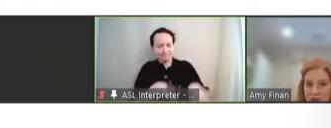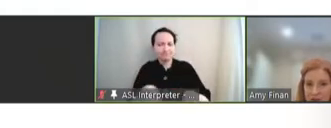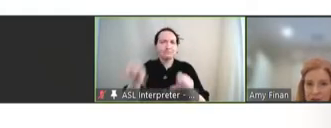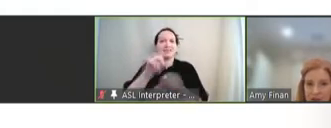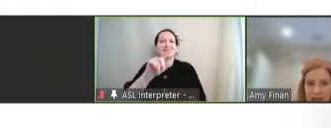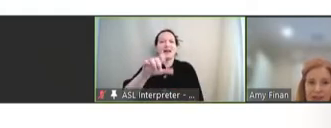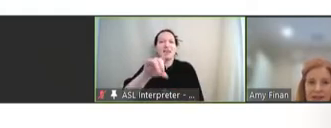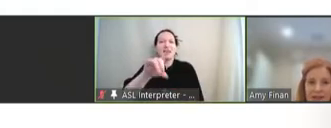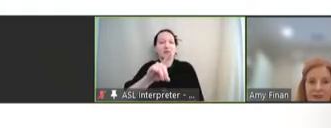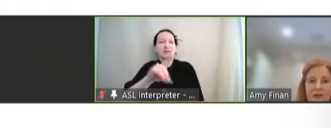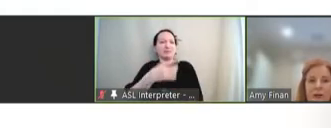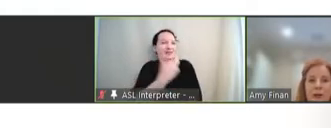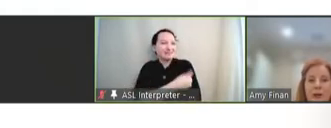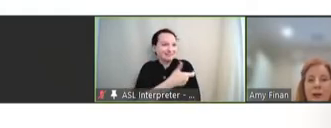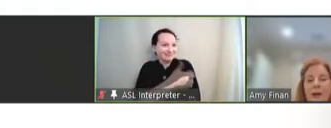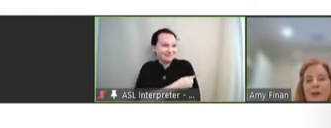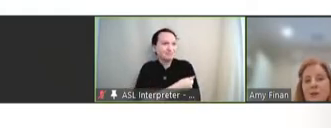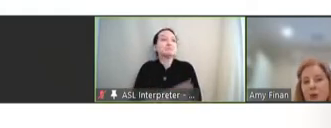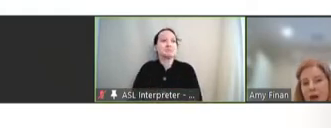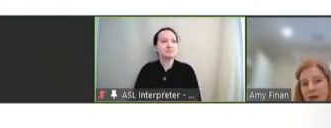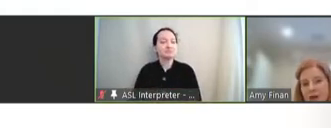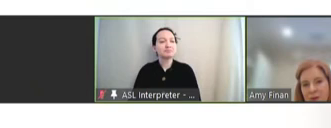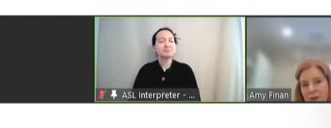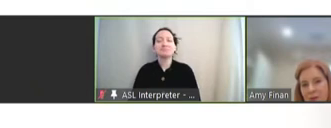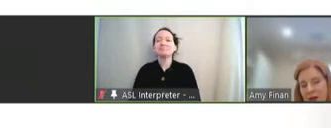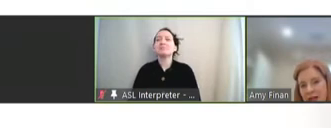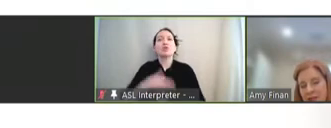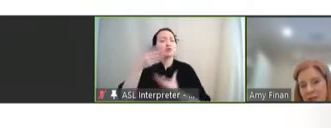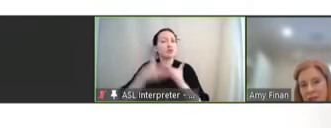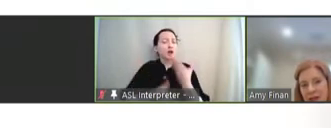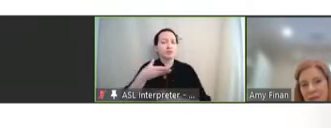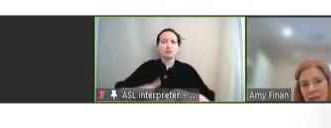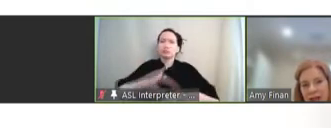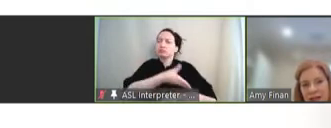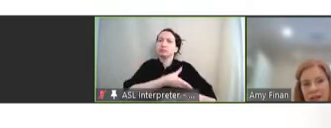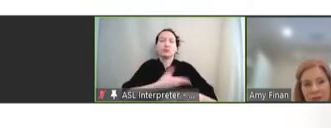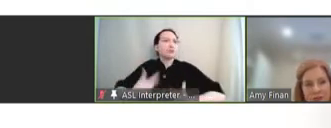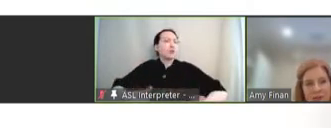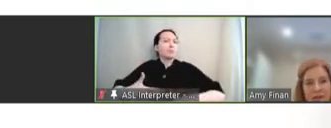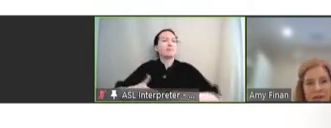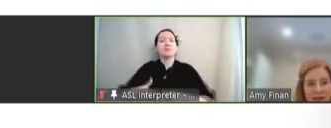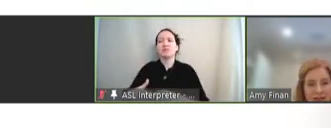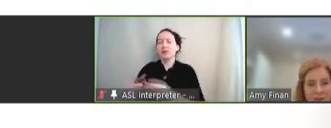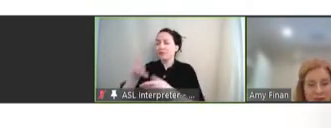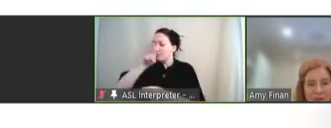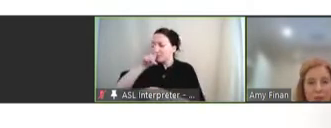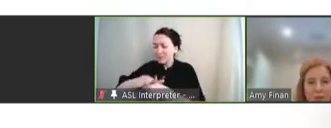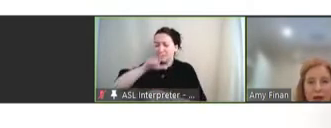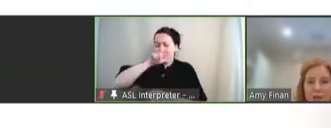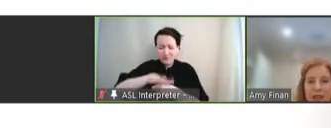conjugate vaccines. Its progress was made possible by combined commitments and investment from public